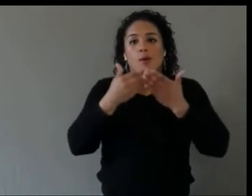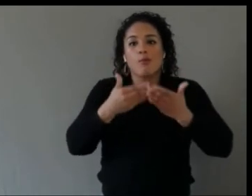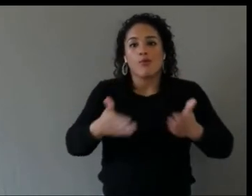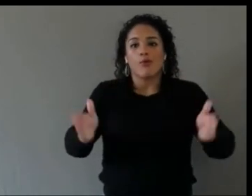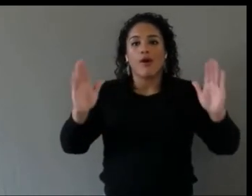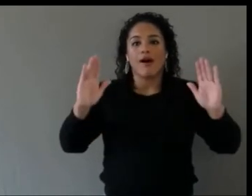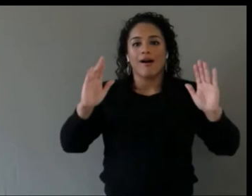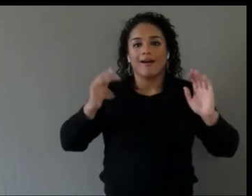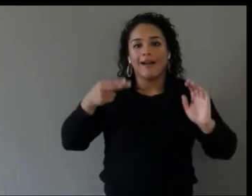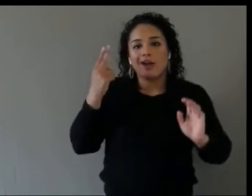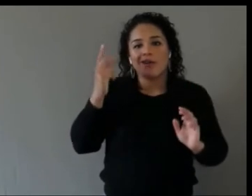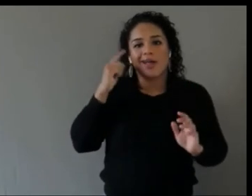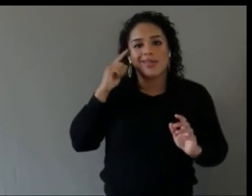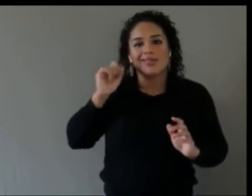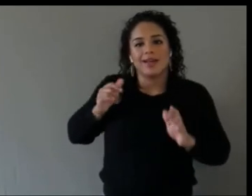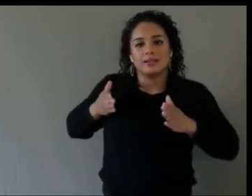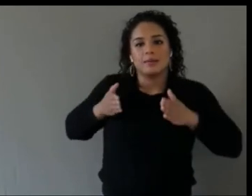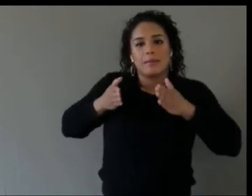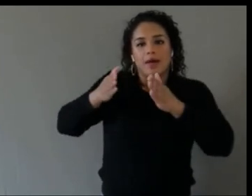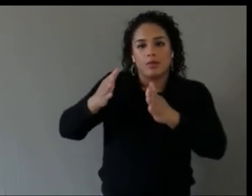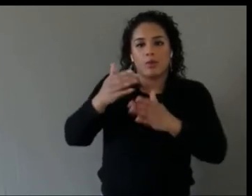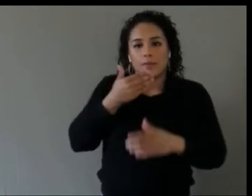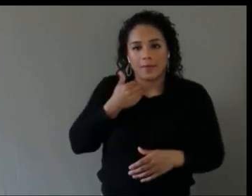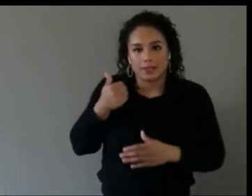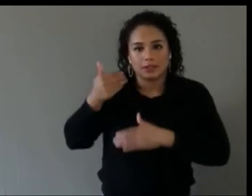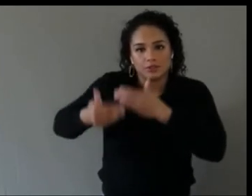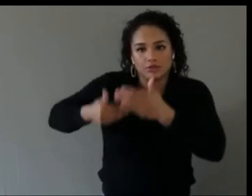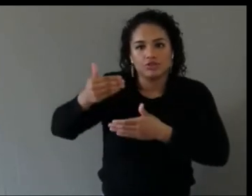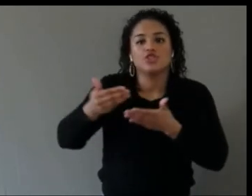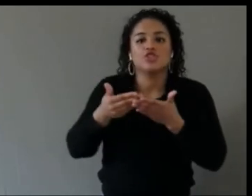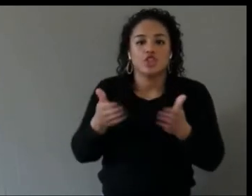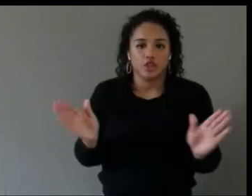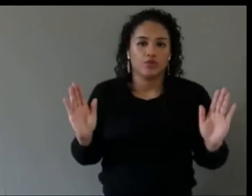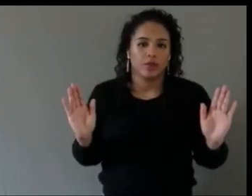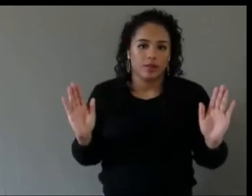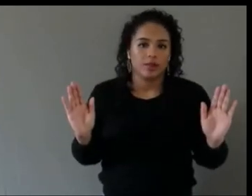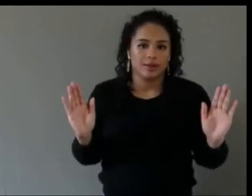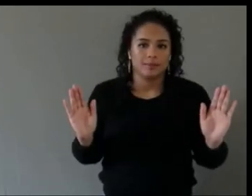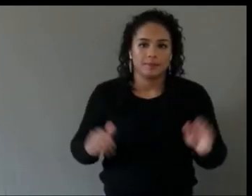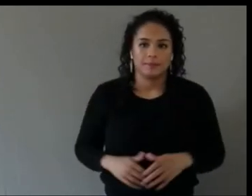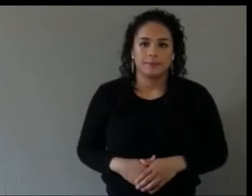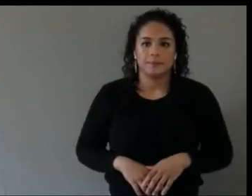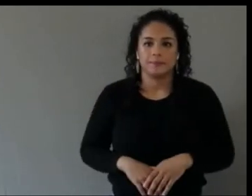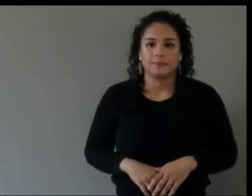a pathway in general I would in general go with.